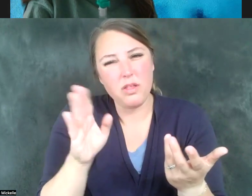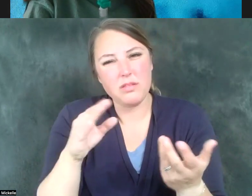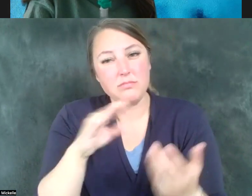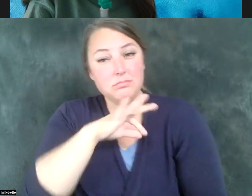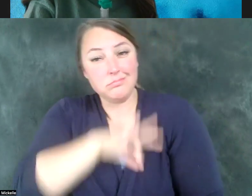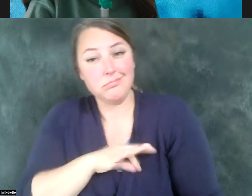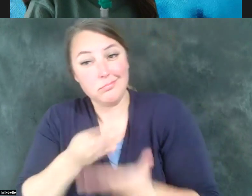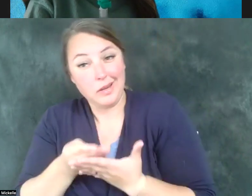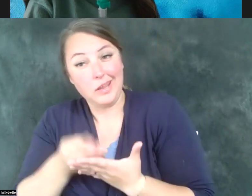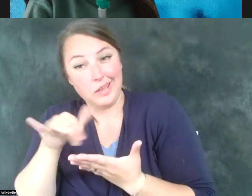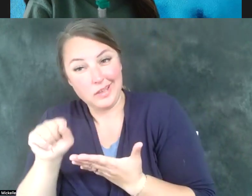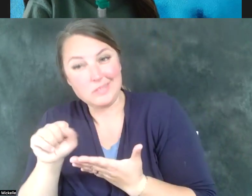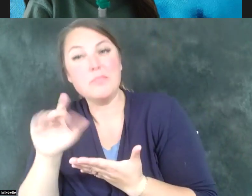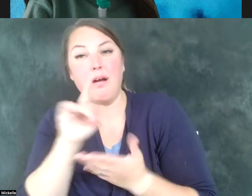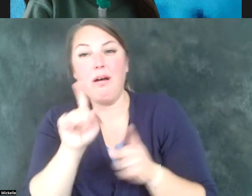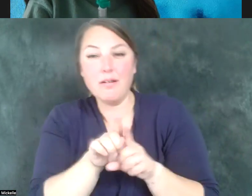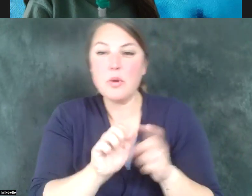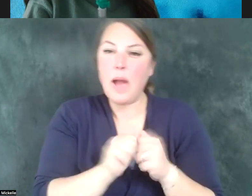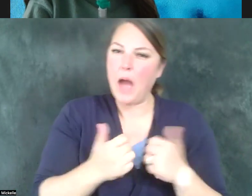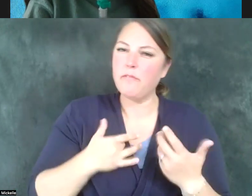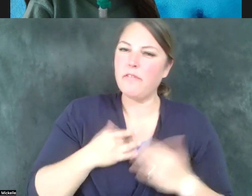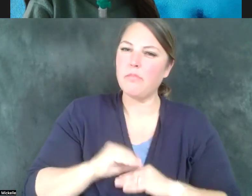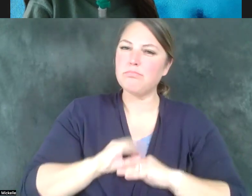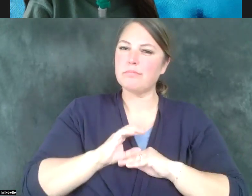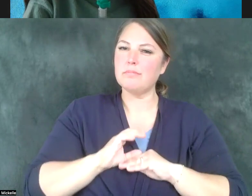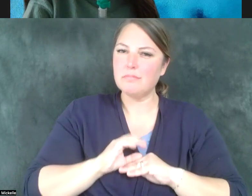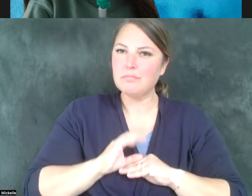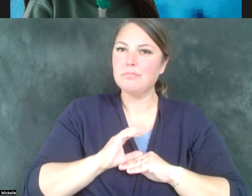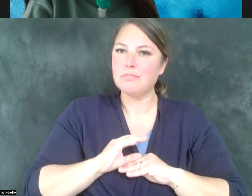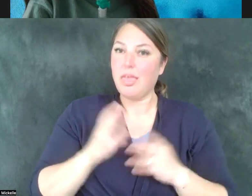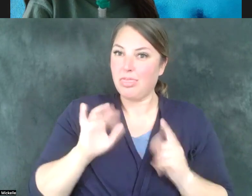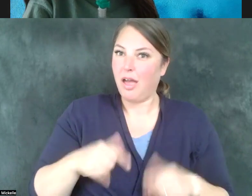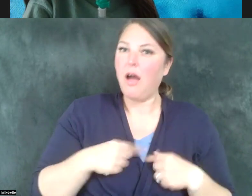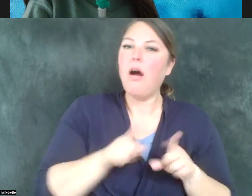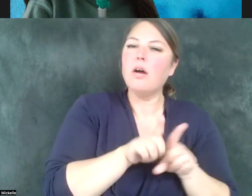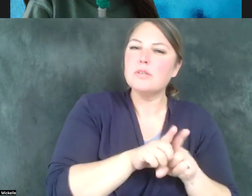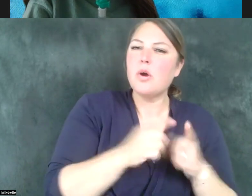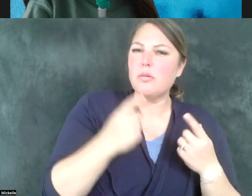to how we feel about ourselves, how emotionally and mentally well-off we are.